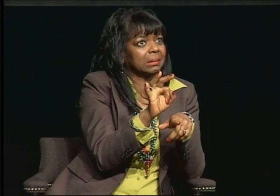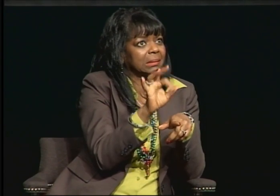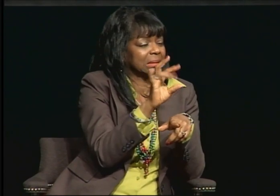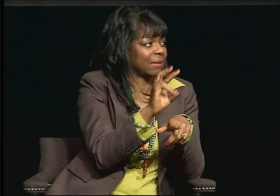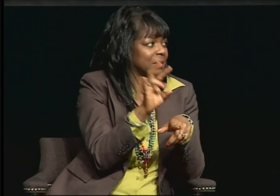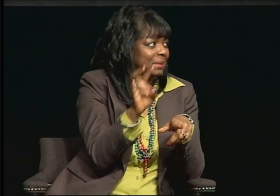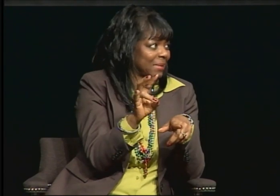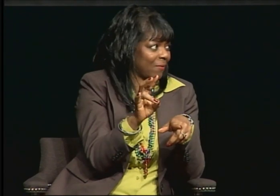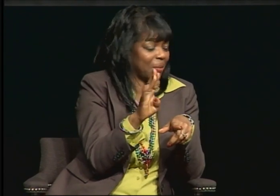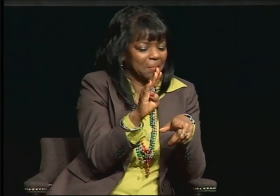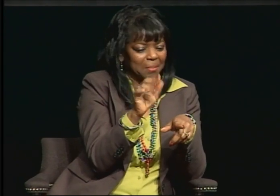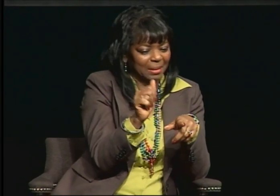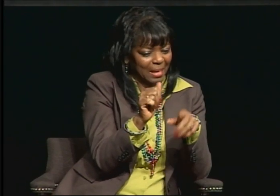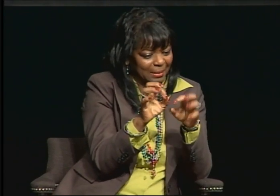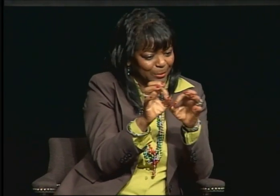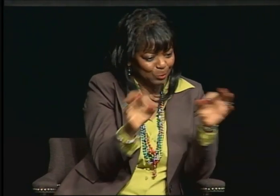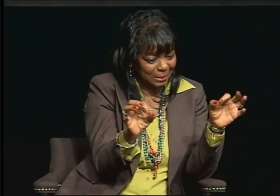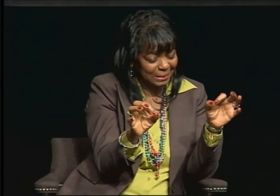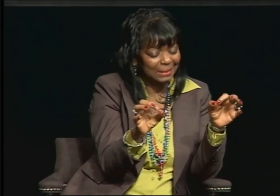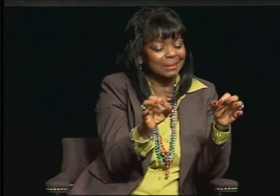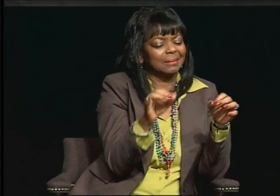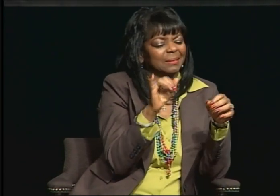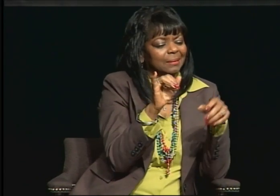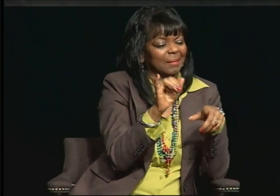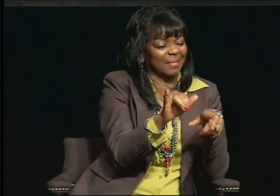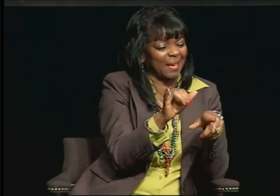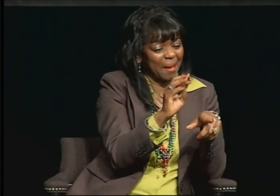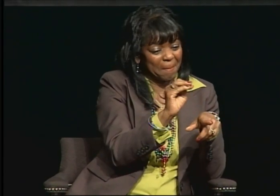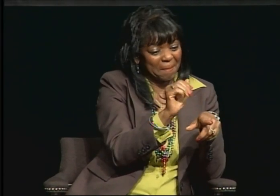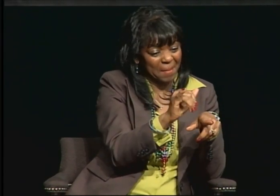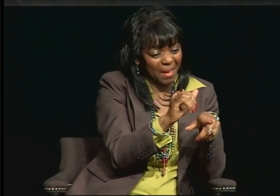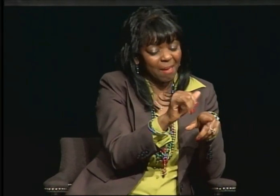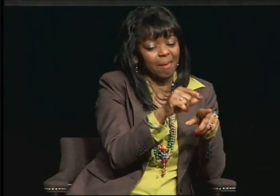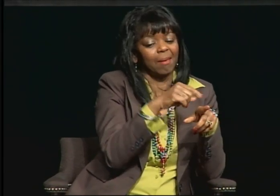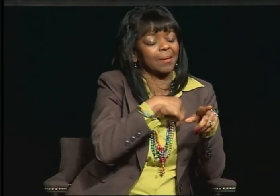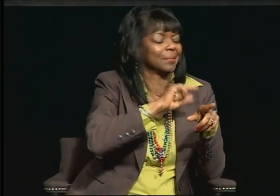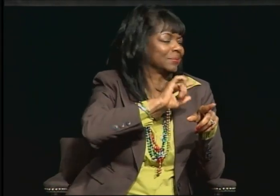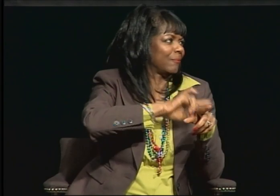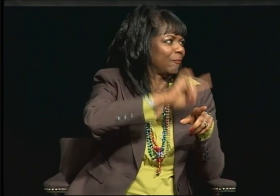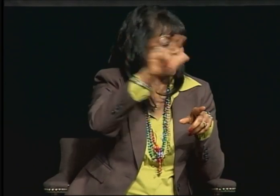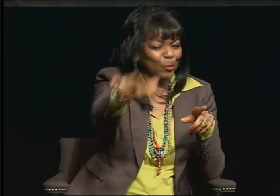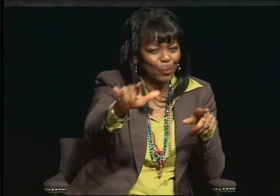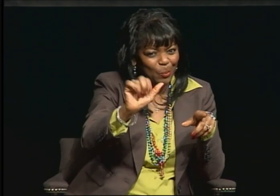After that, I flew to Alabama to visit my mom and my sisters and my family.